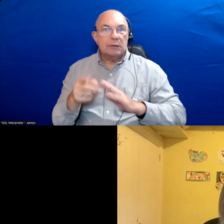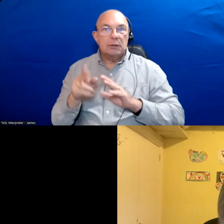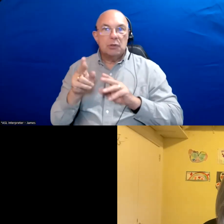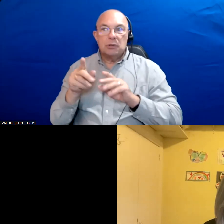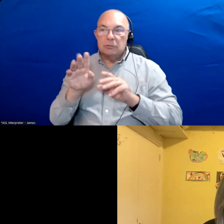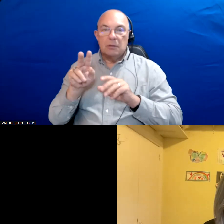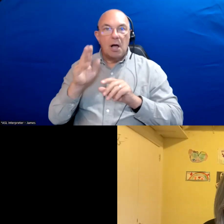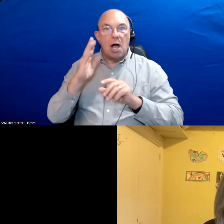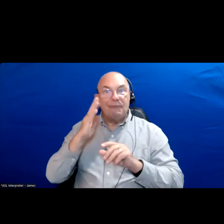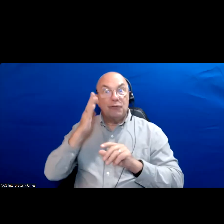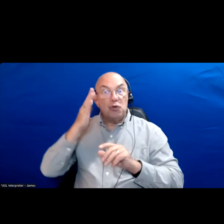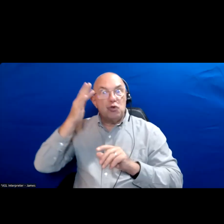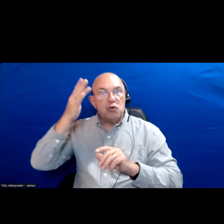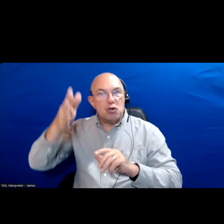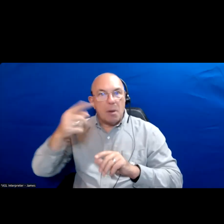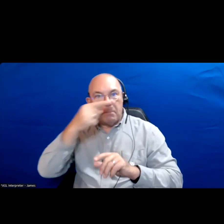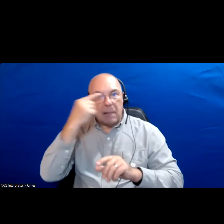the future that's how you could tell it was the future.